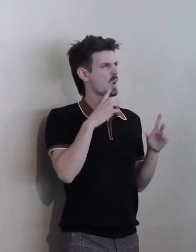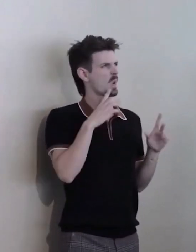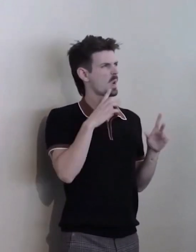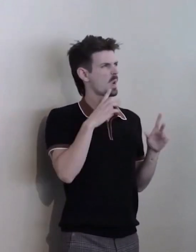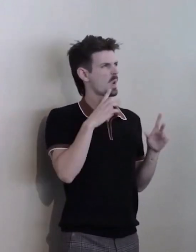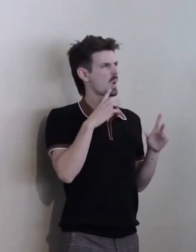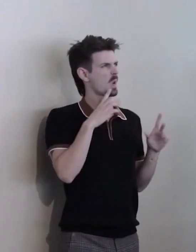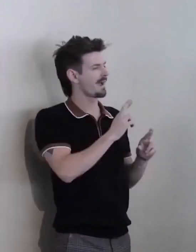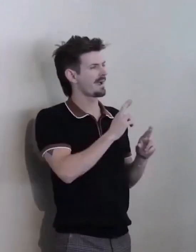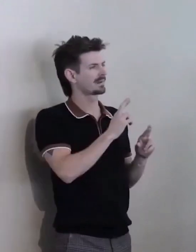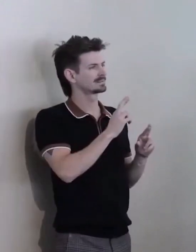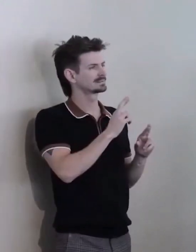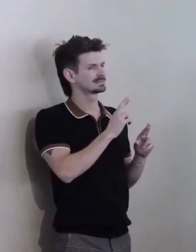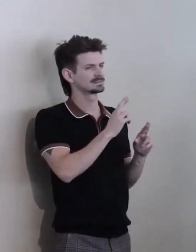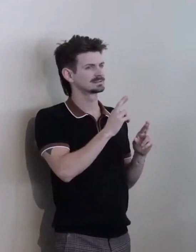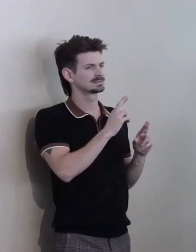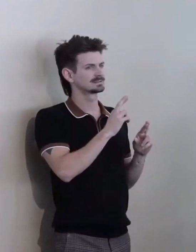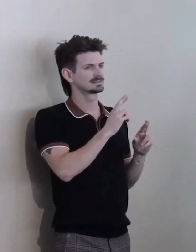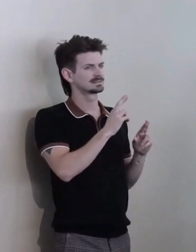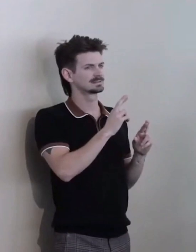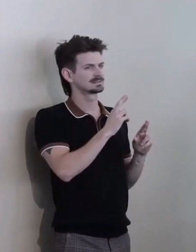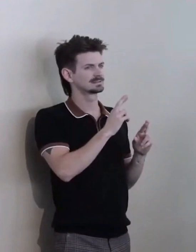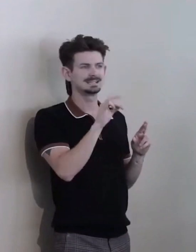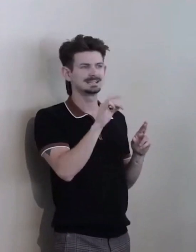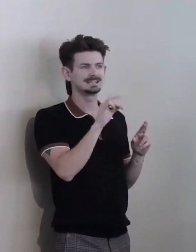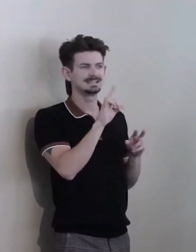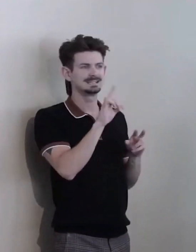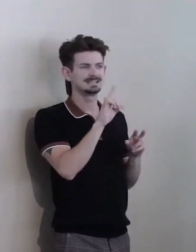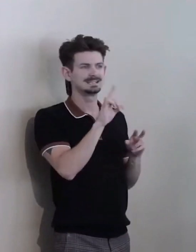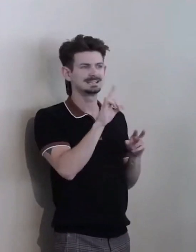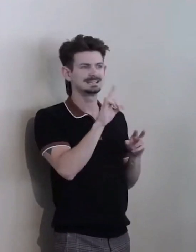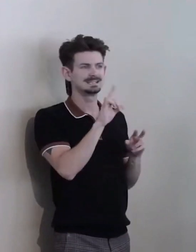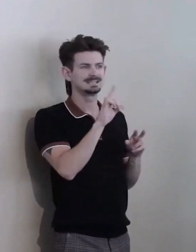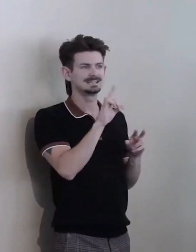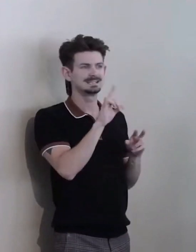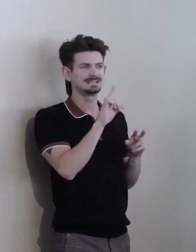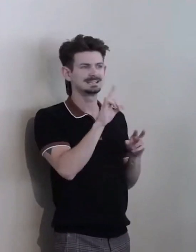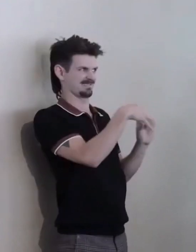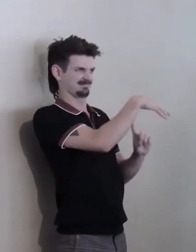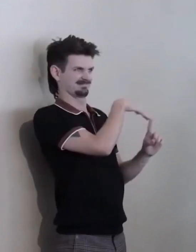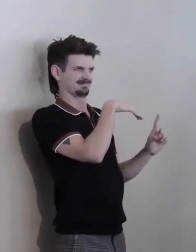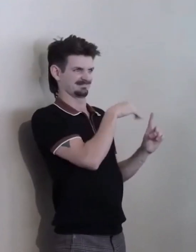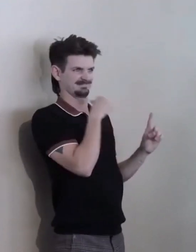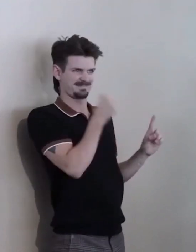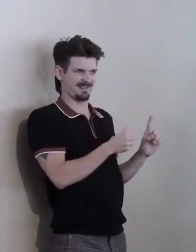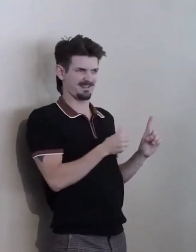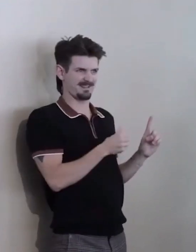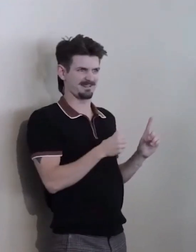that people need and deserve in health care settings. And I think it is now more possible